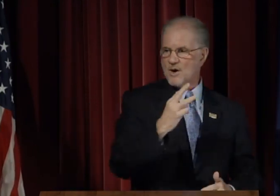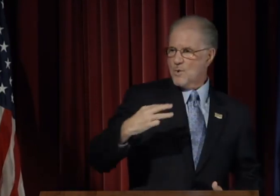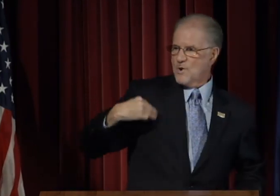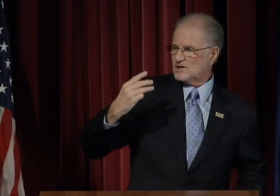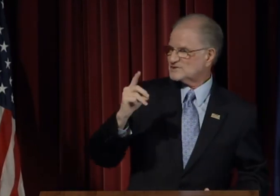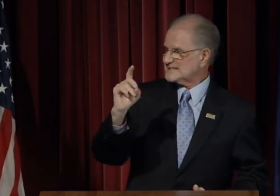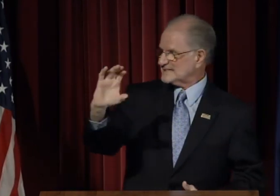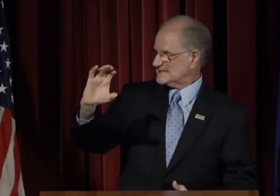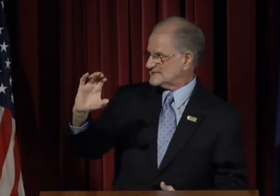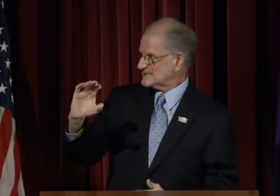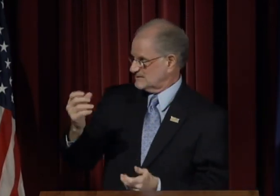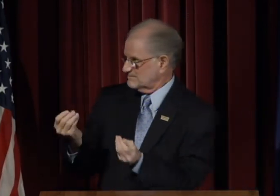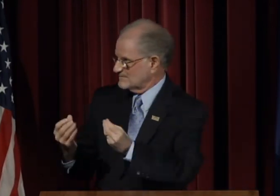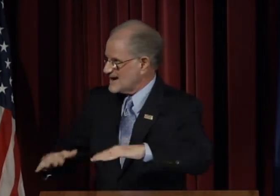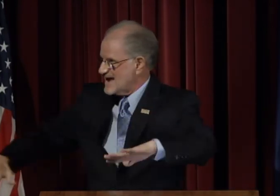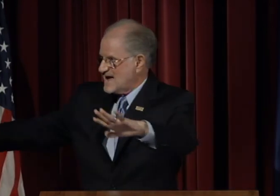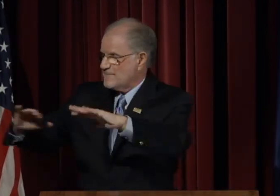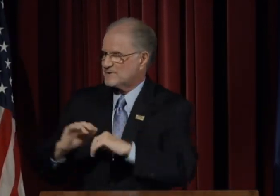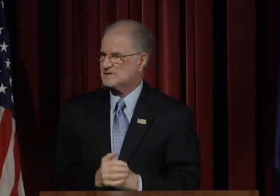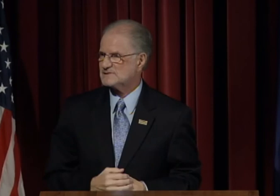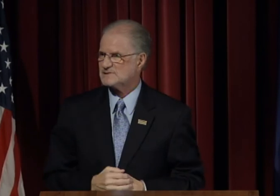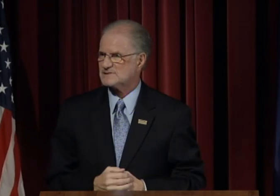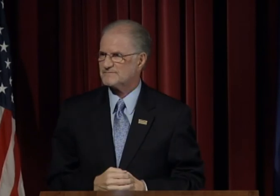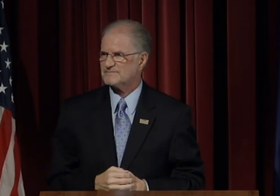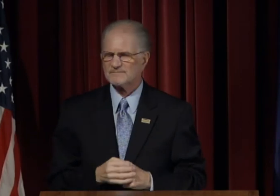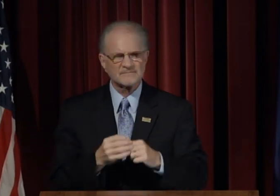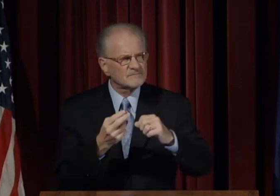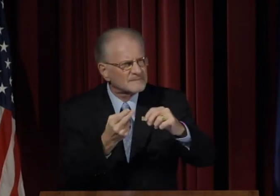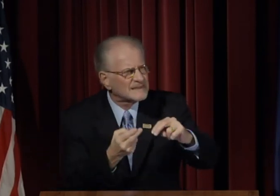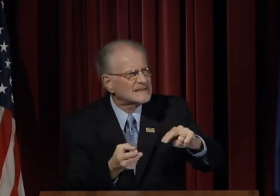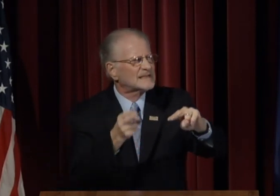And we have ambitious plans for our Washington, DC campus.